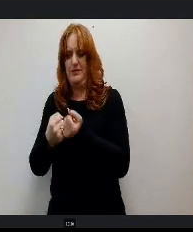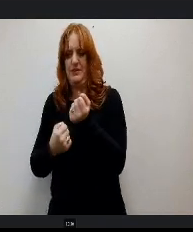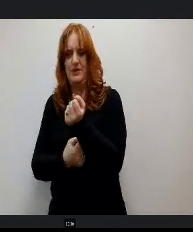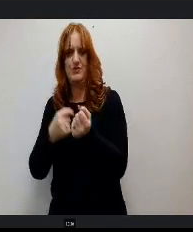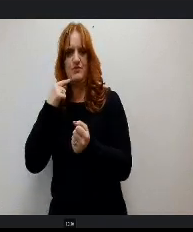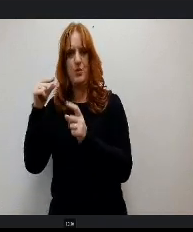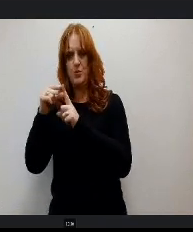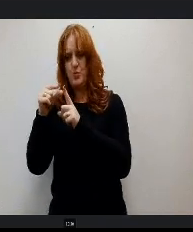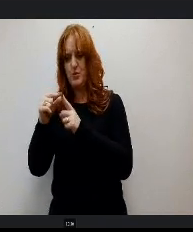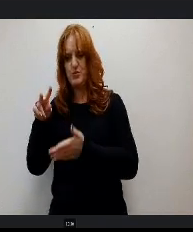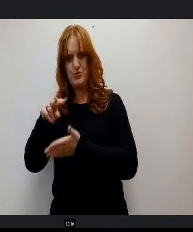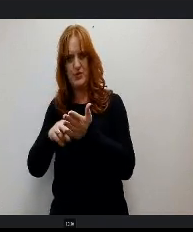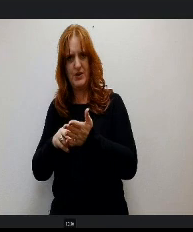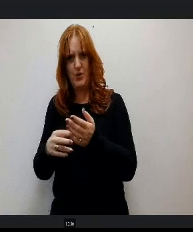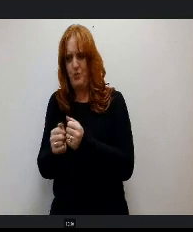t word reading, there would be no fluency nor comprehension.